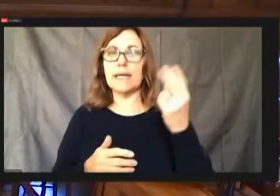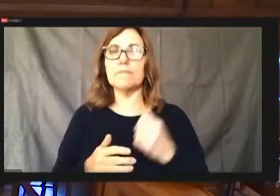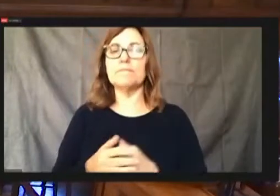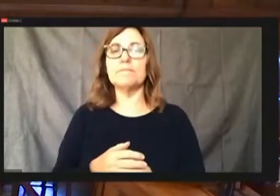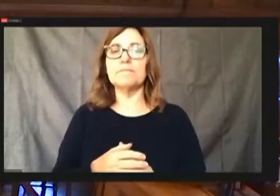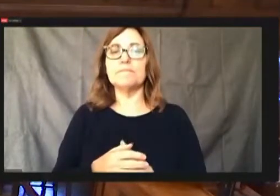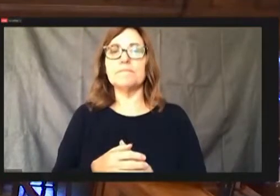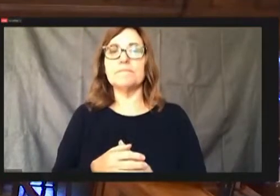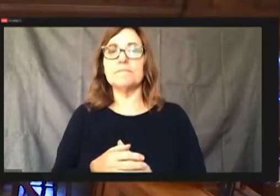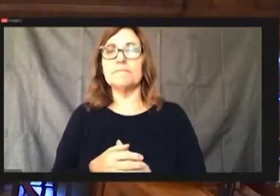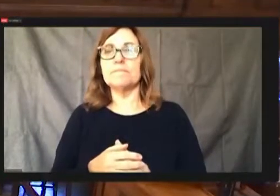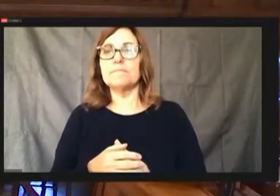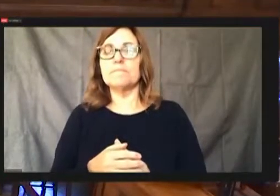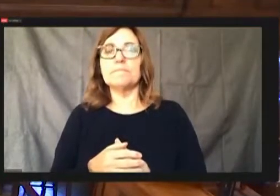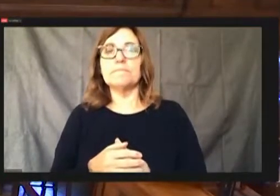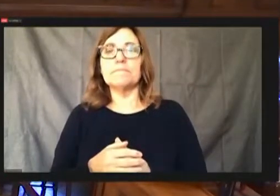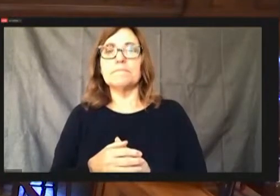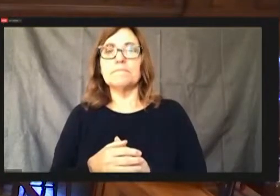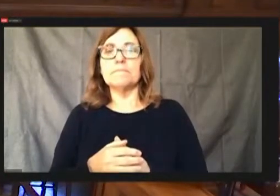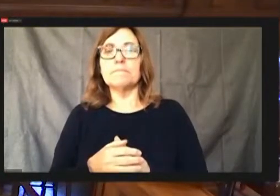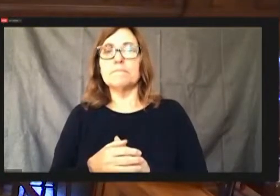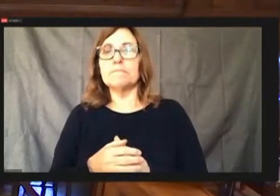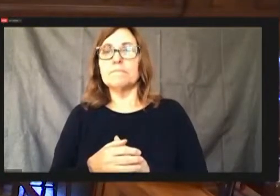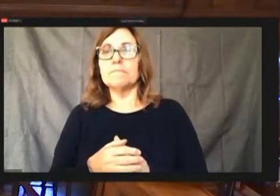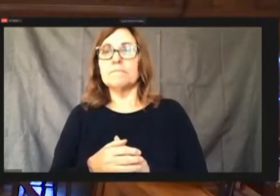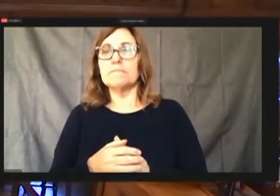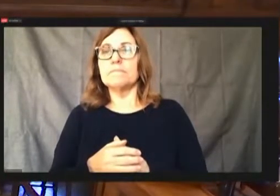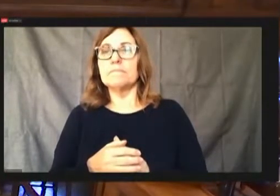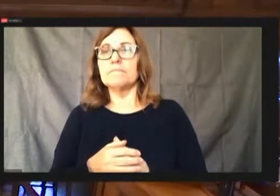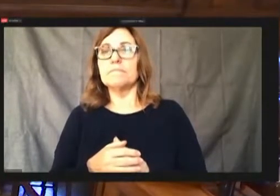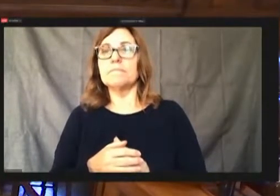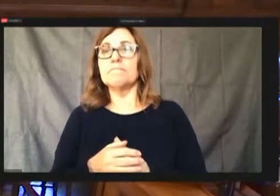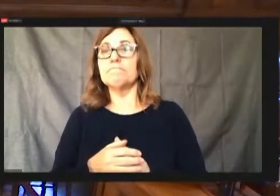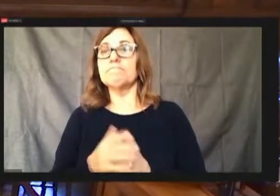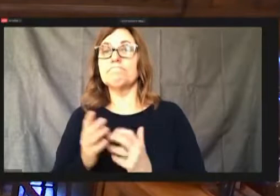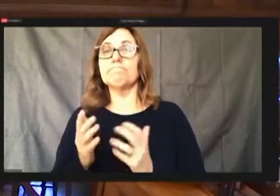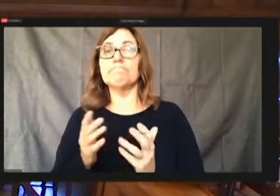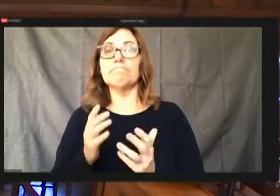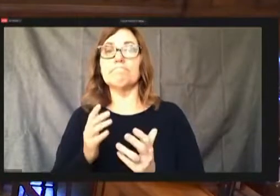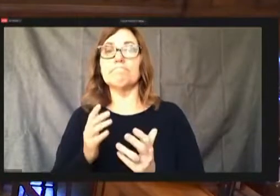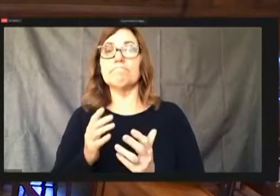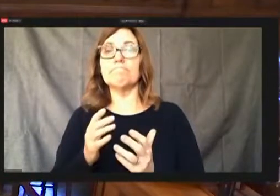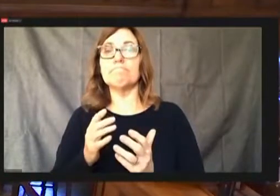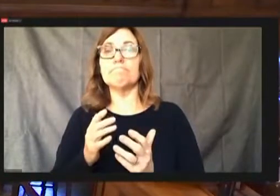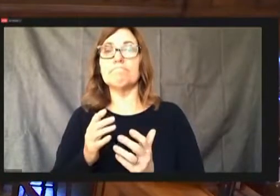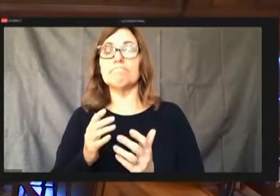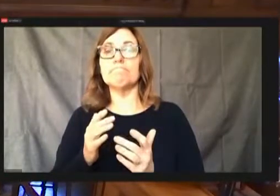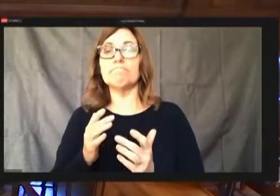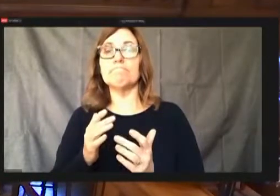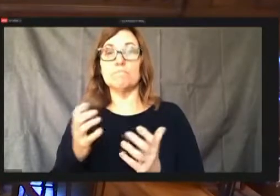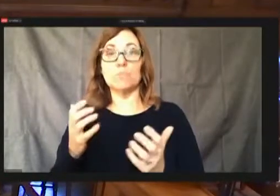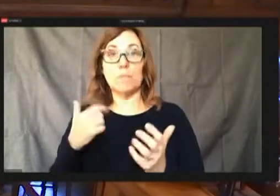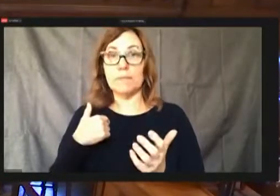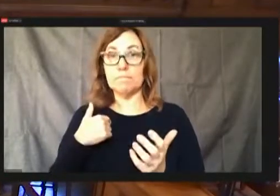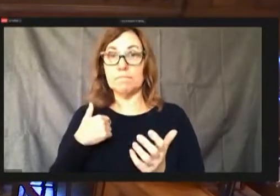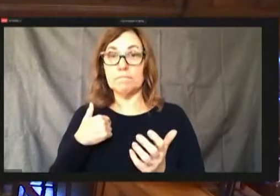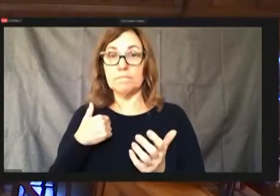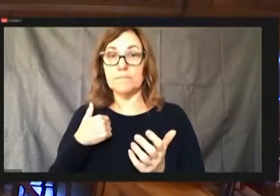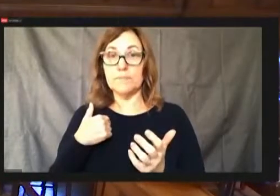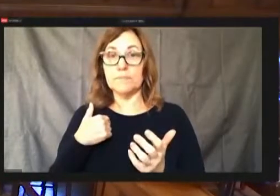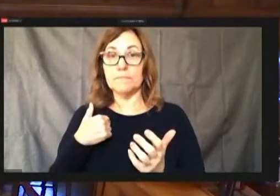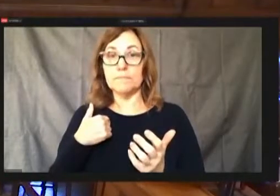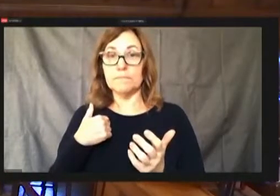Walking In you'll meet in the budget office years